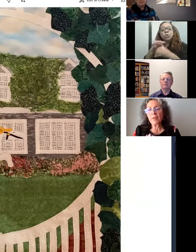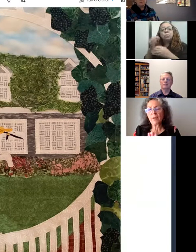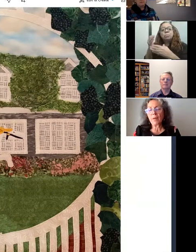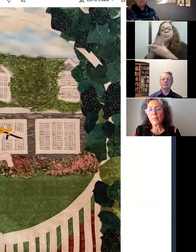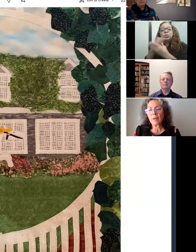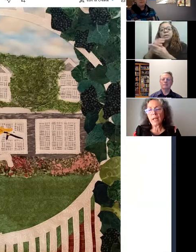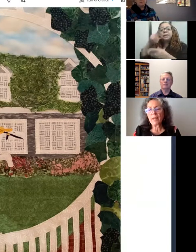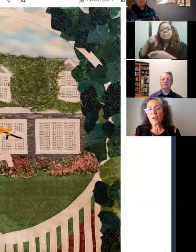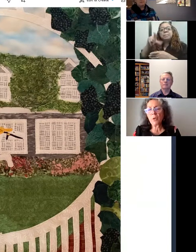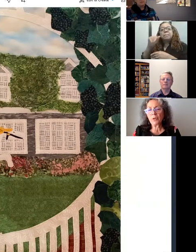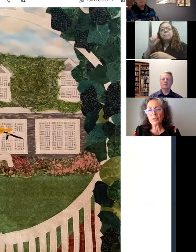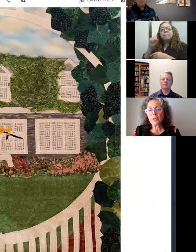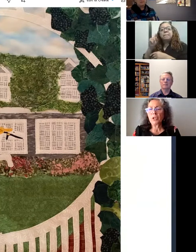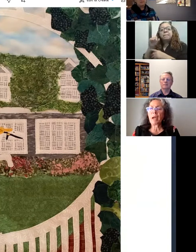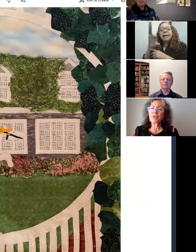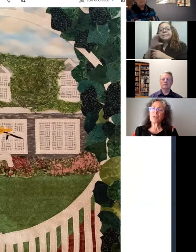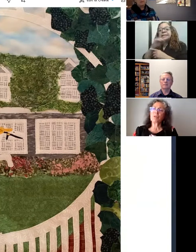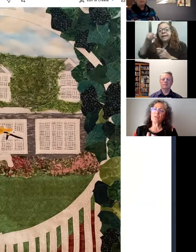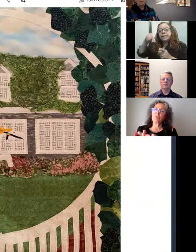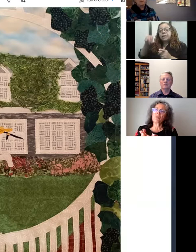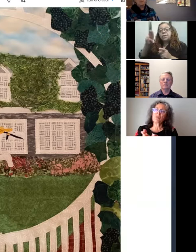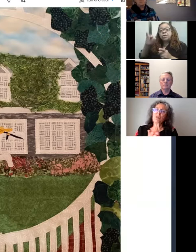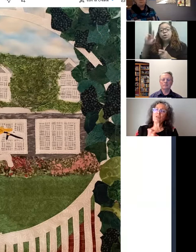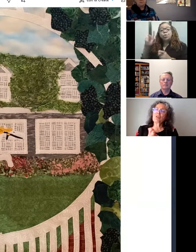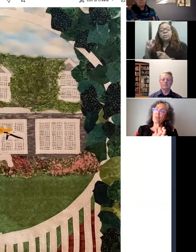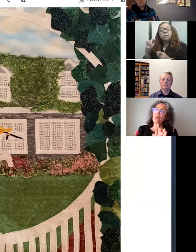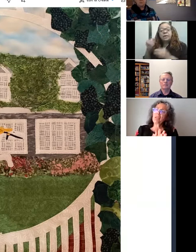um, and the quilt? You actually stitch it separately?